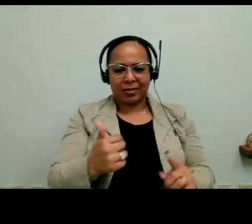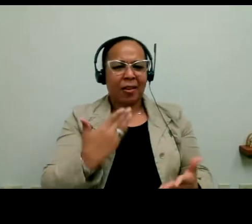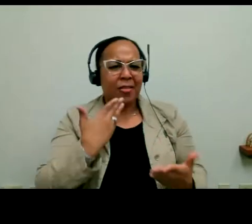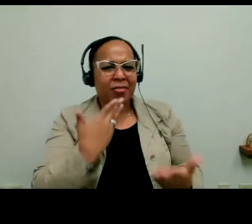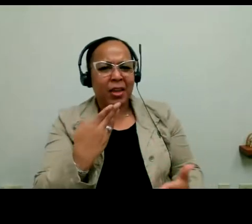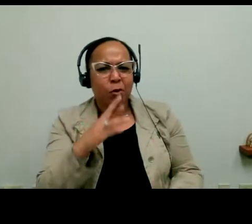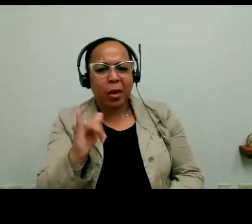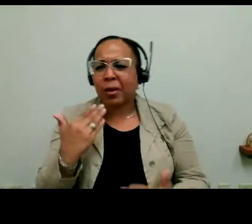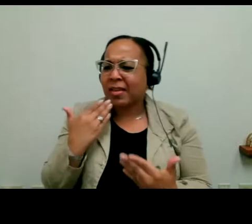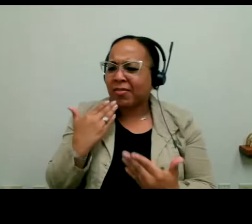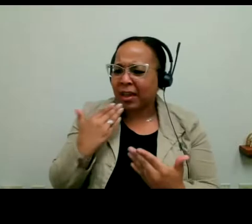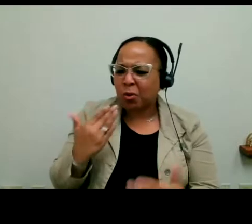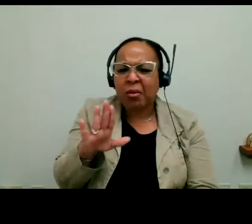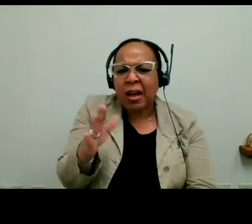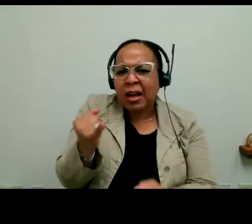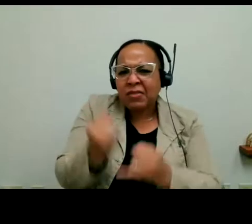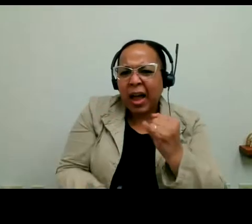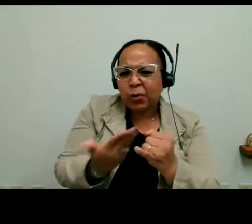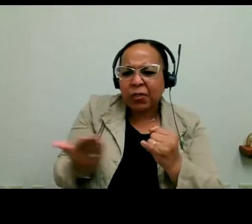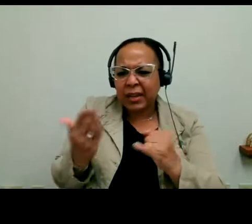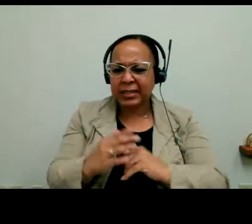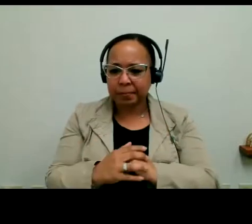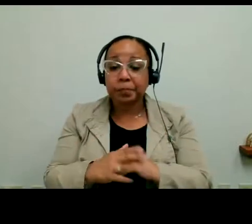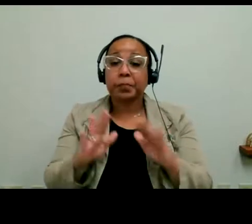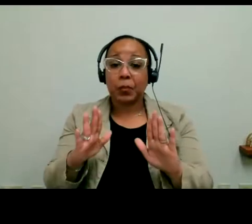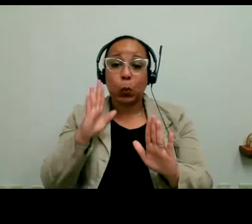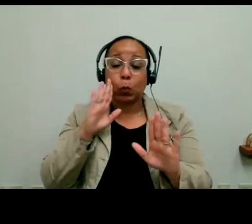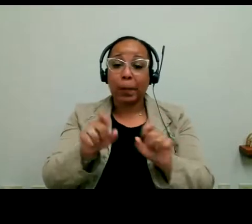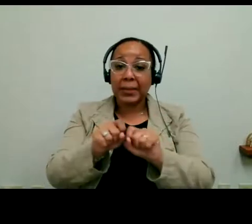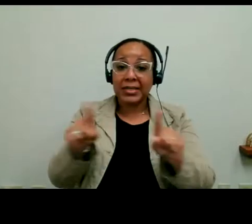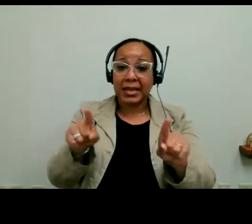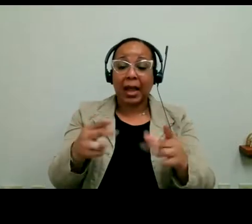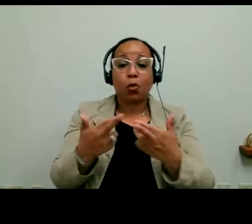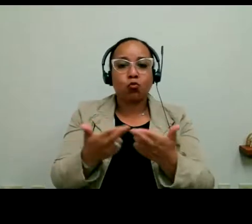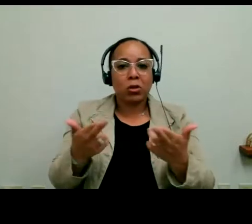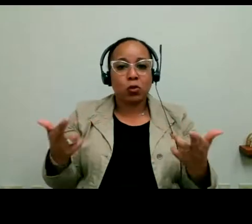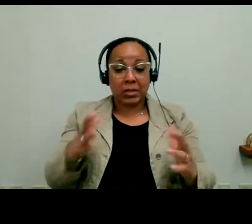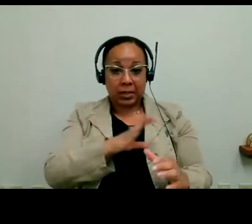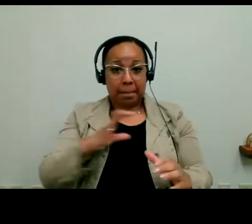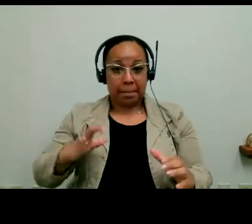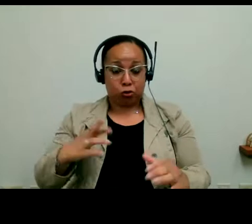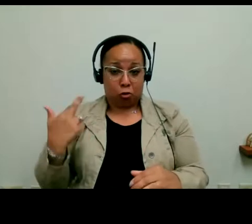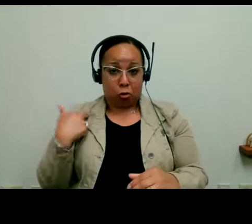A couple final things. We will be sending out the resources that